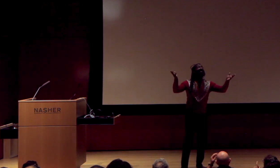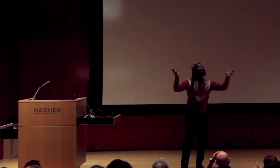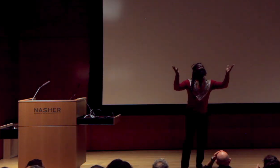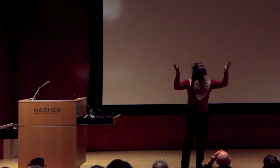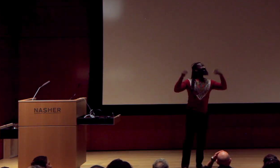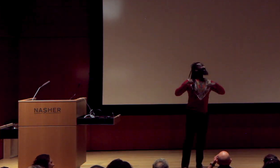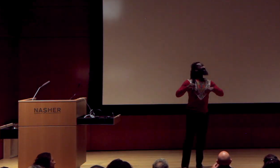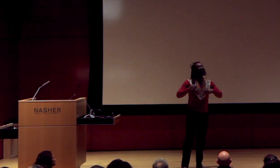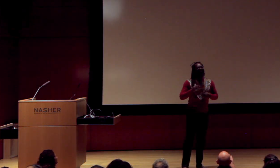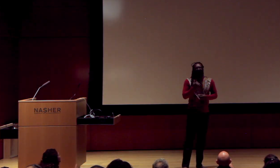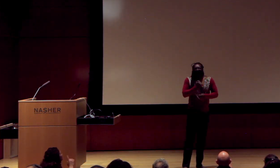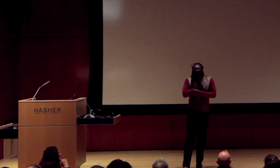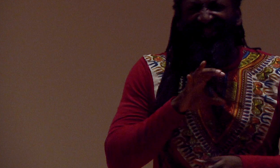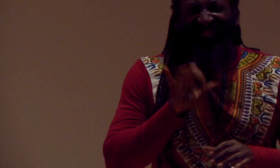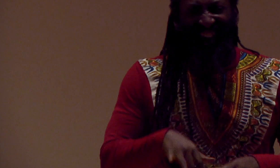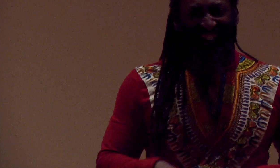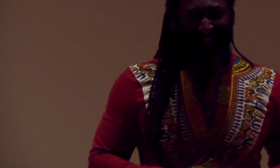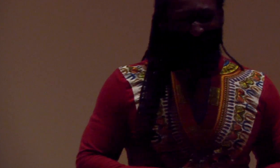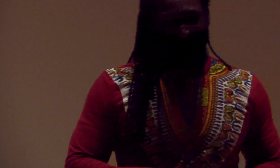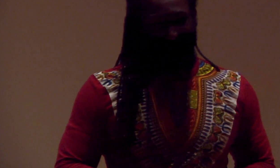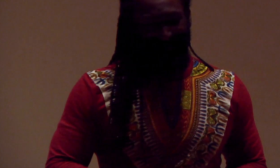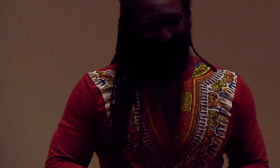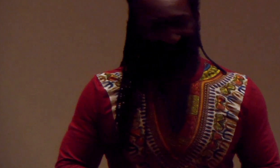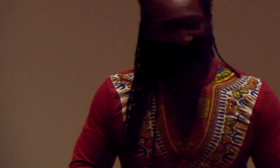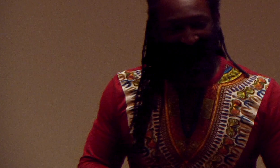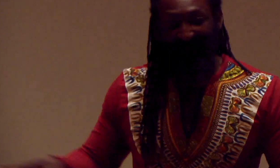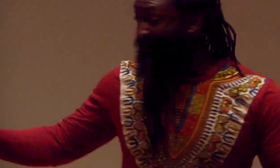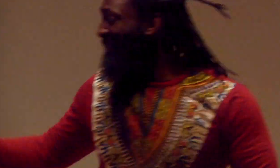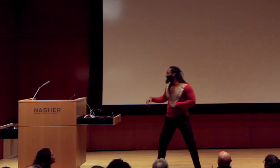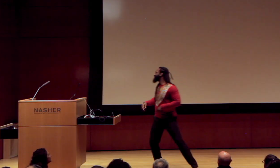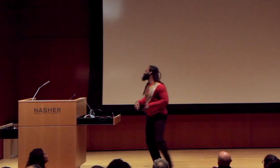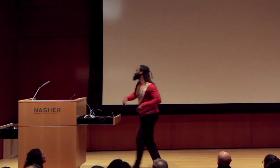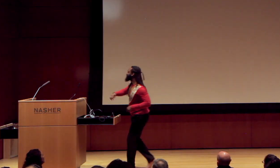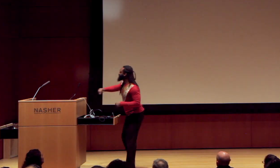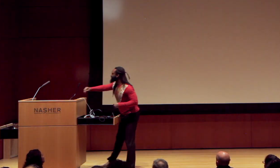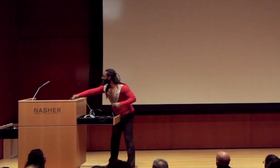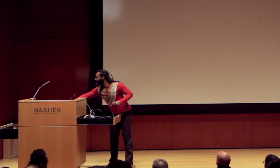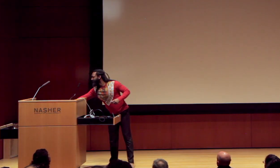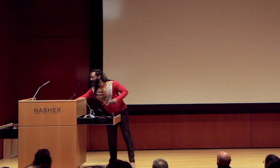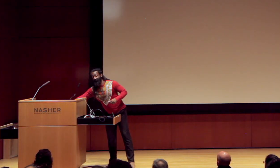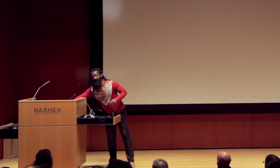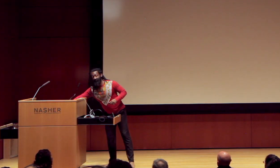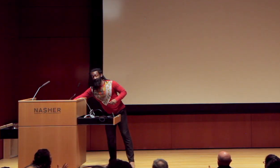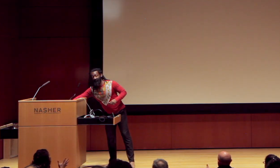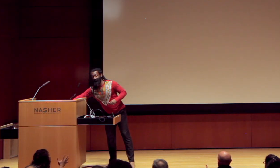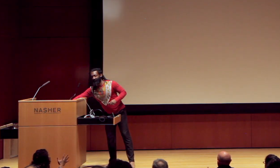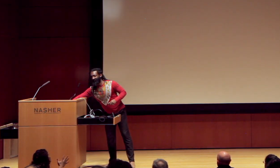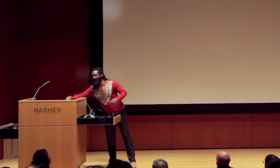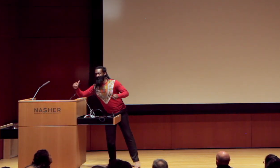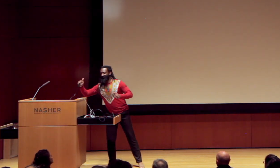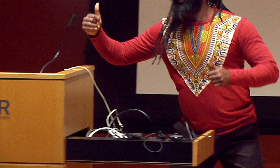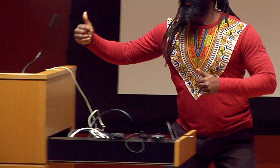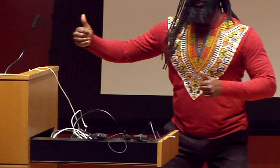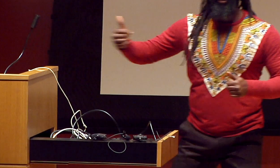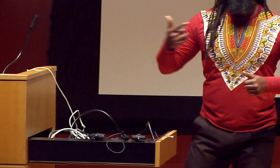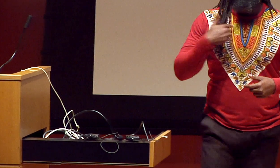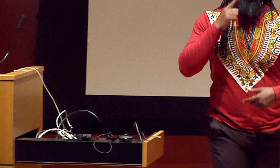Let there be light.